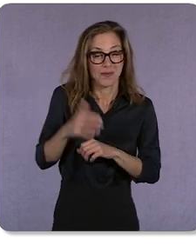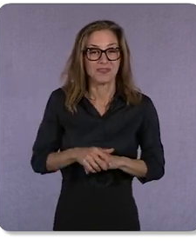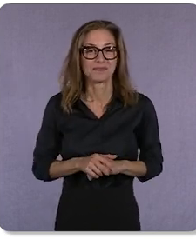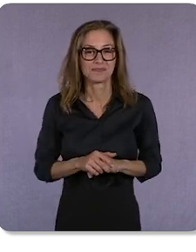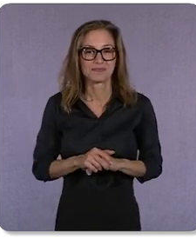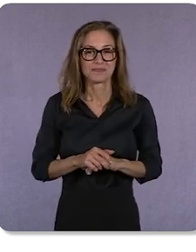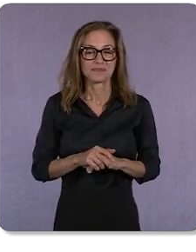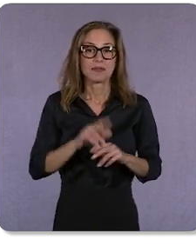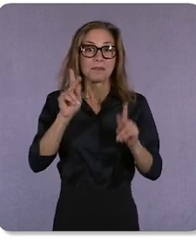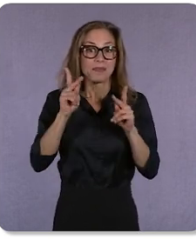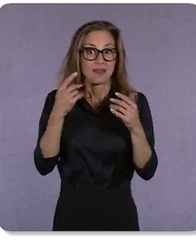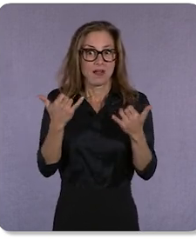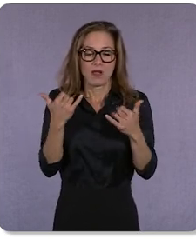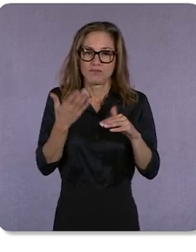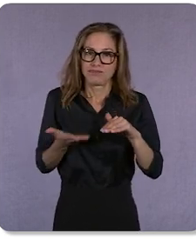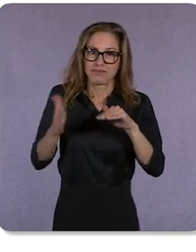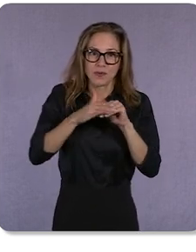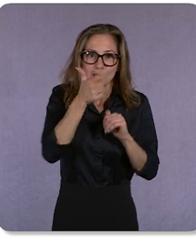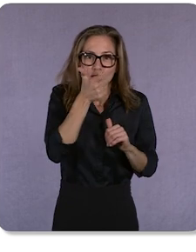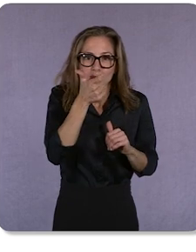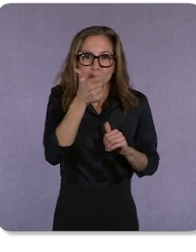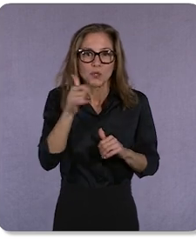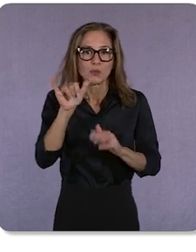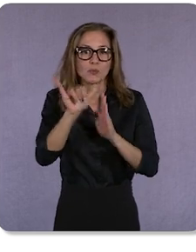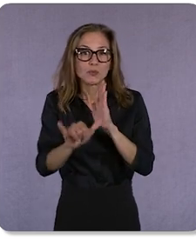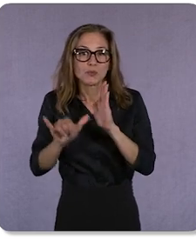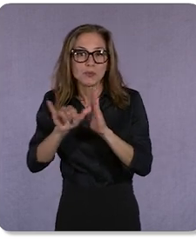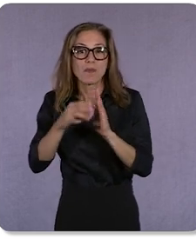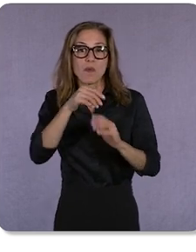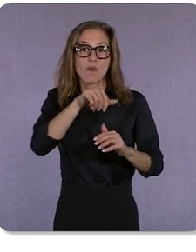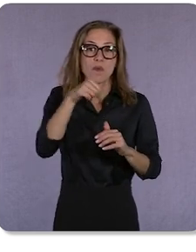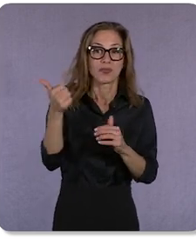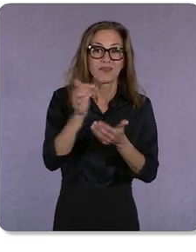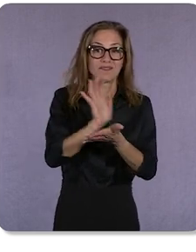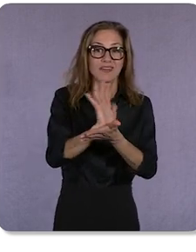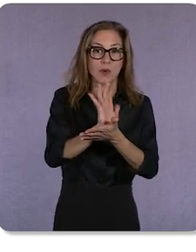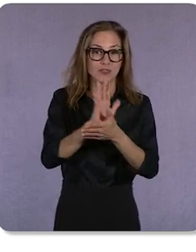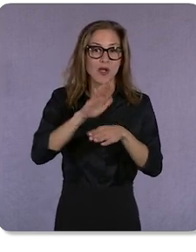Finally, people are increasingly watching YouTube and other video on connected TVs.